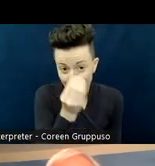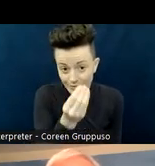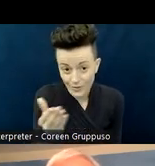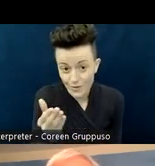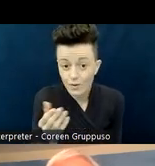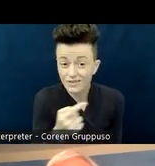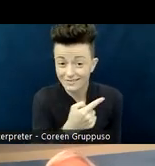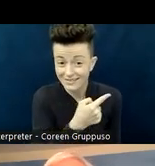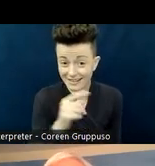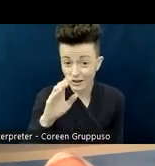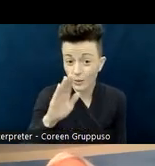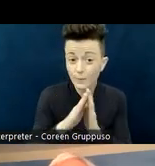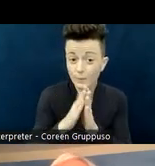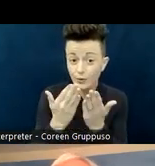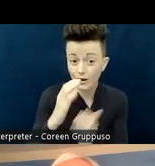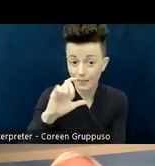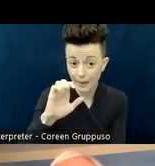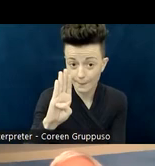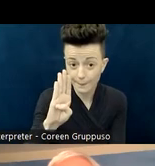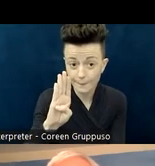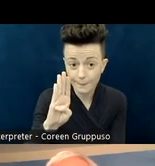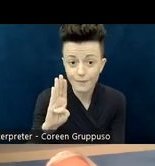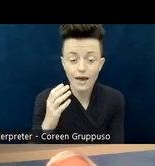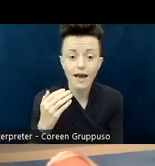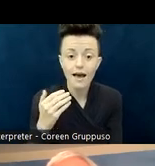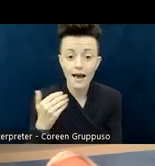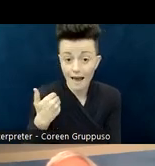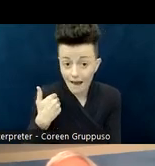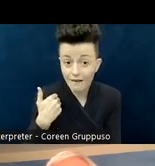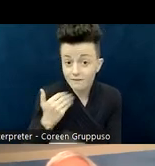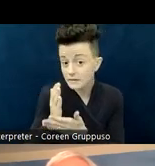we do have a number of free copies that will be available.